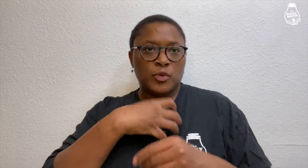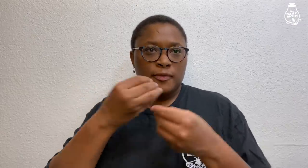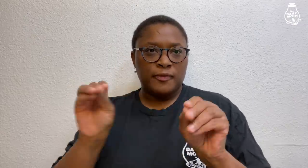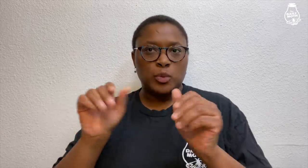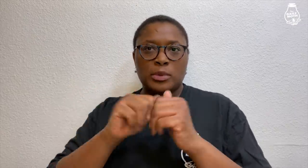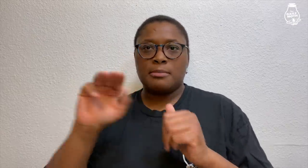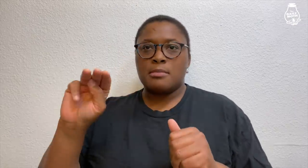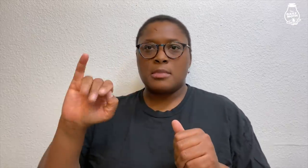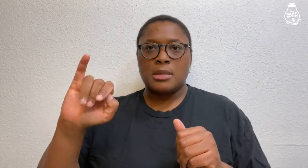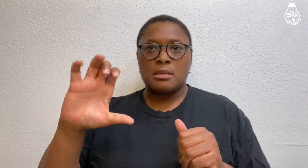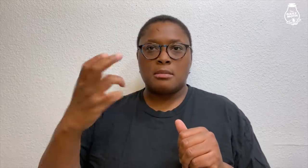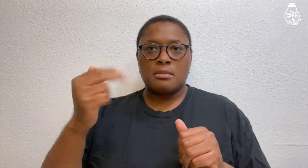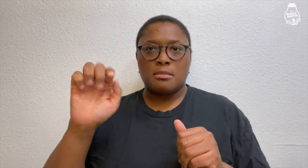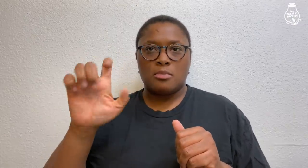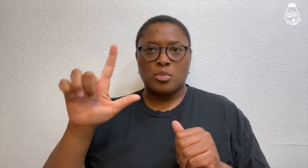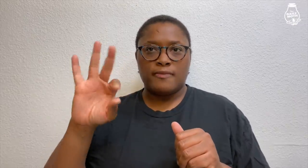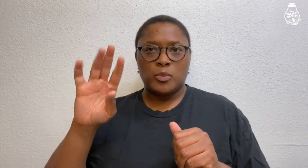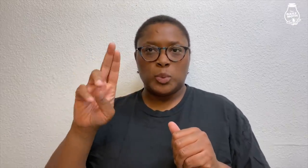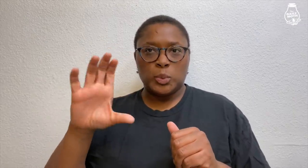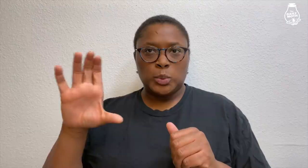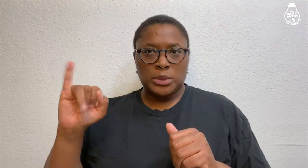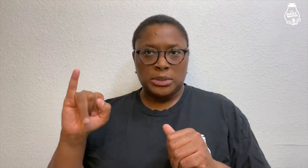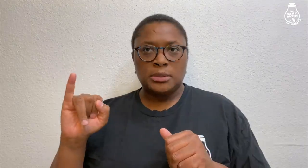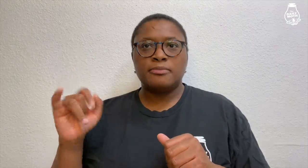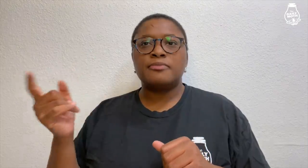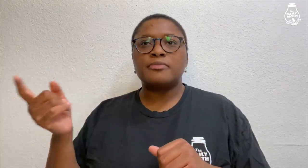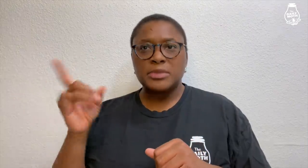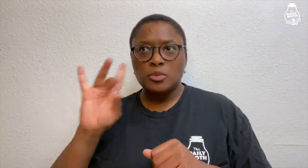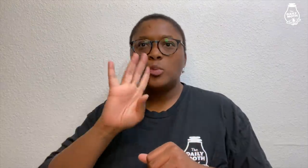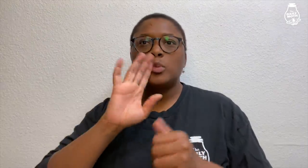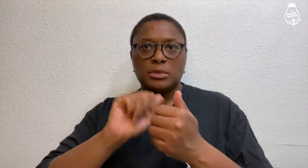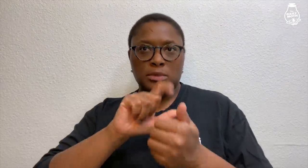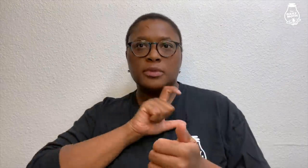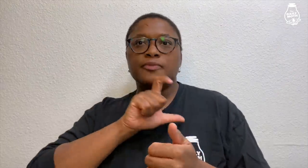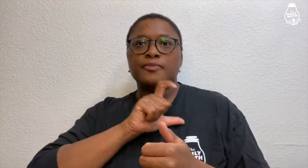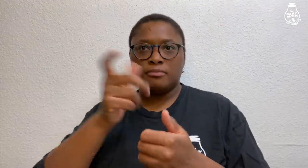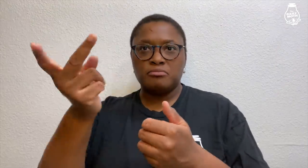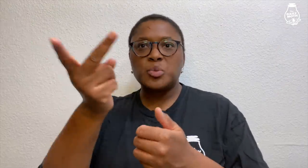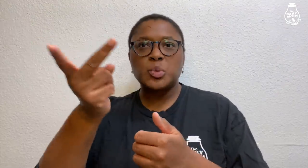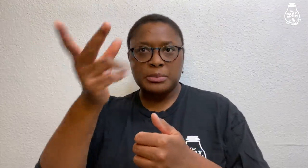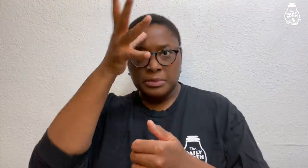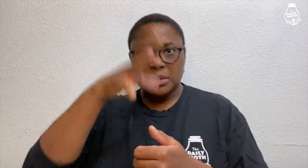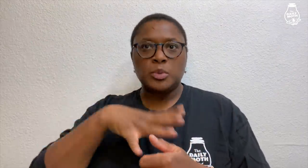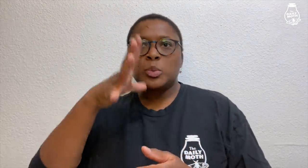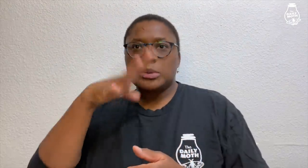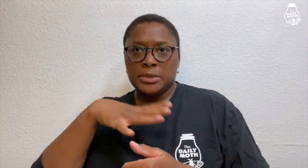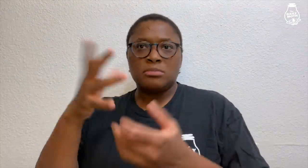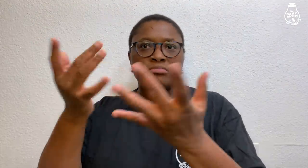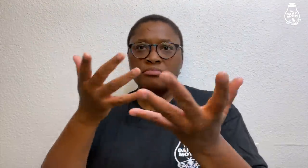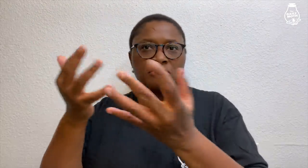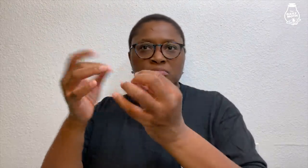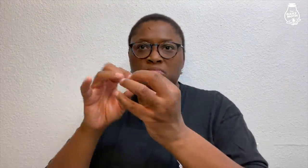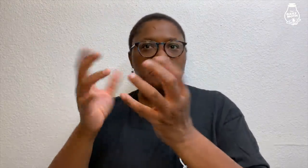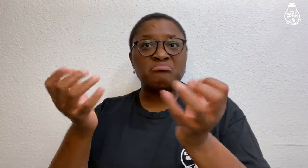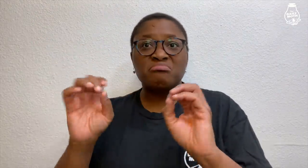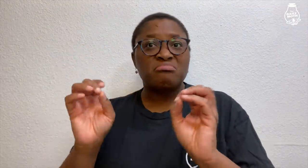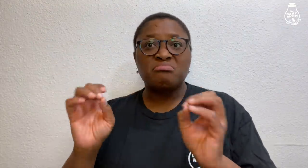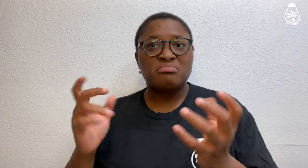Sheriff's office with Michael Fucci. He spoke with the sheriff, the two of them - a man and woman.